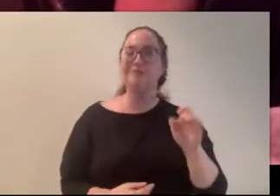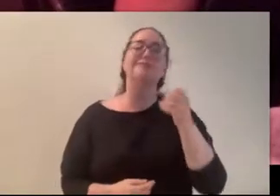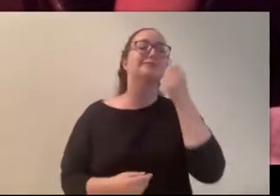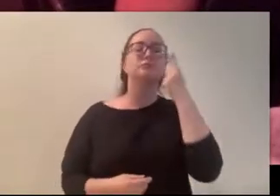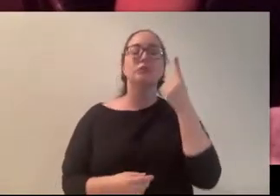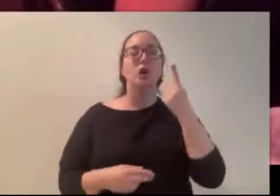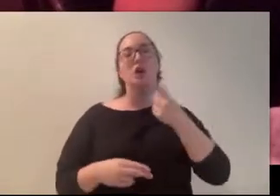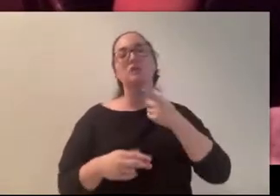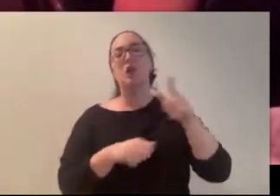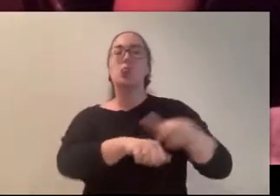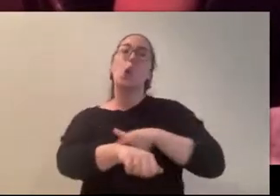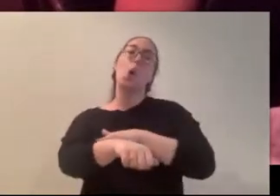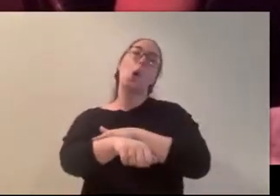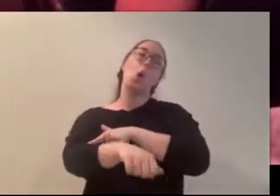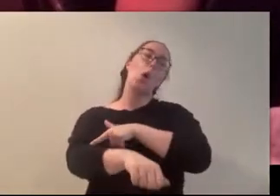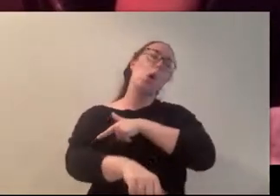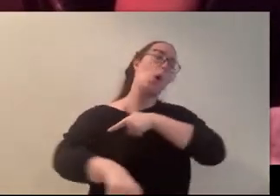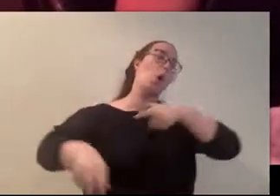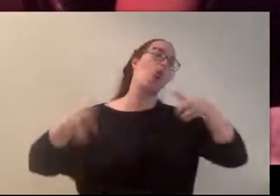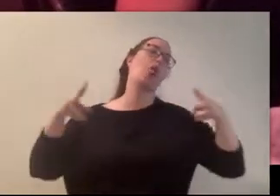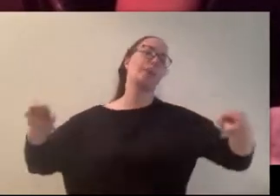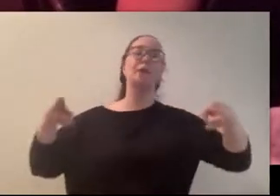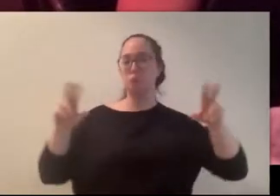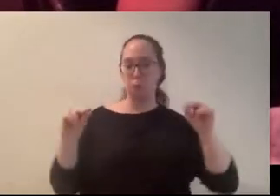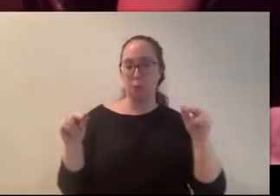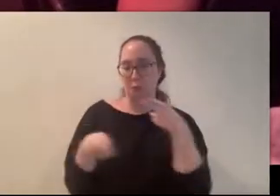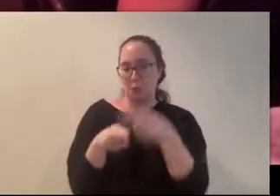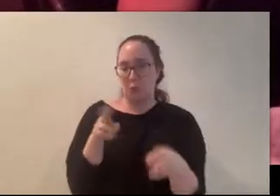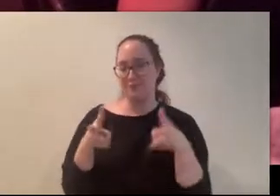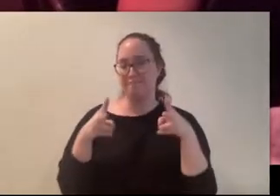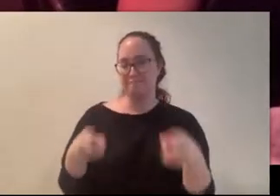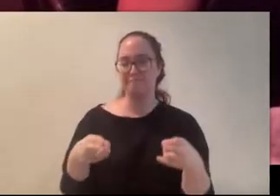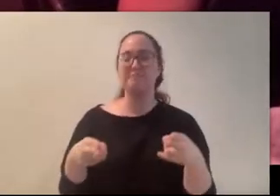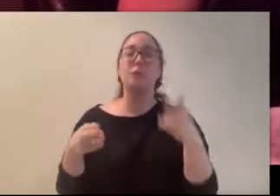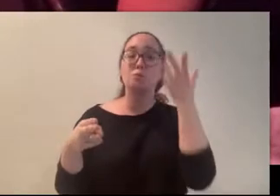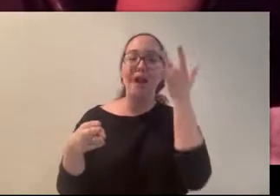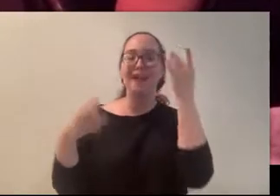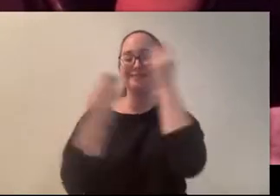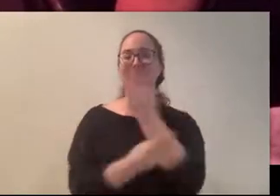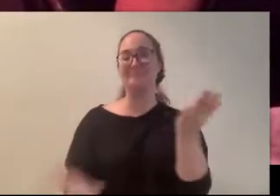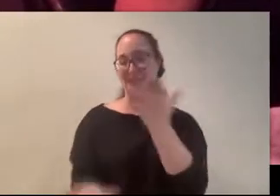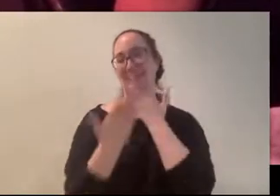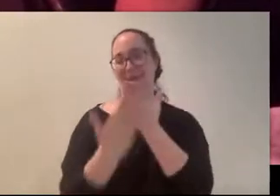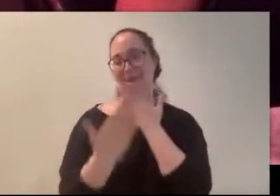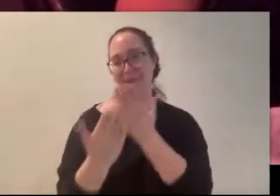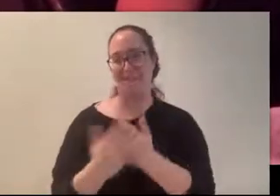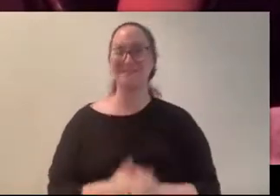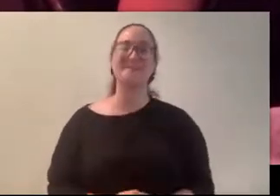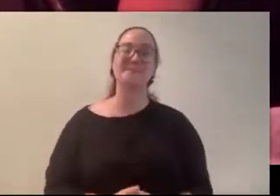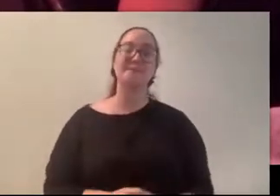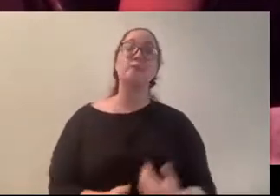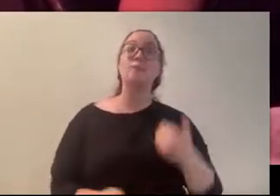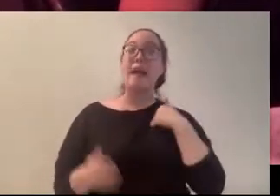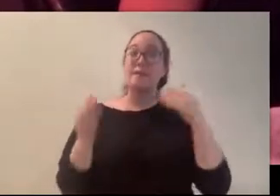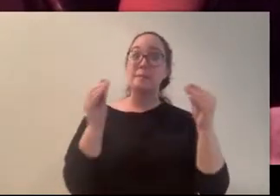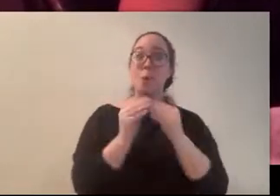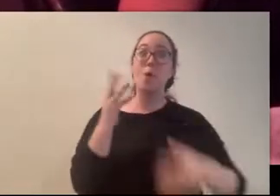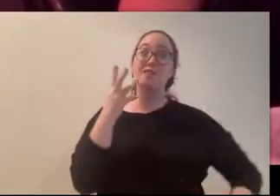something something to say “thank you for everything.” Yeah um we will also have some bonus episodes for Halloween time. We're trying to figure out what we're going to do with that,